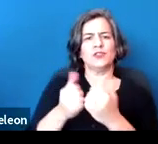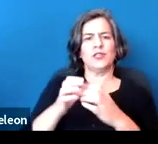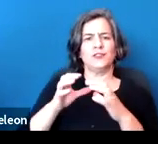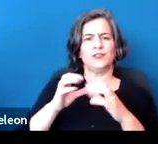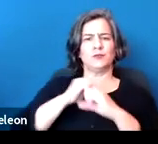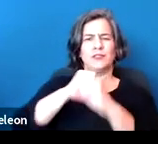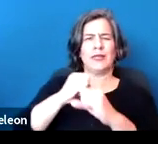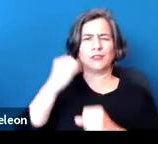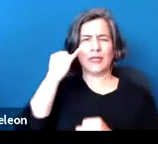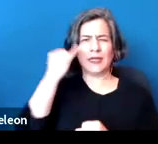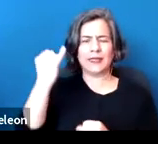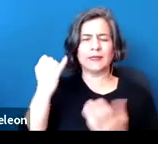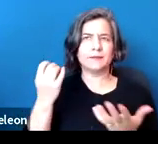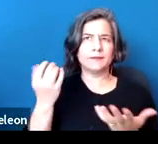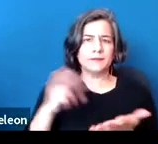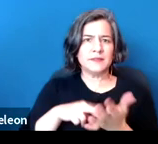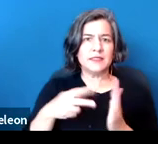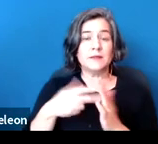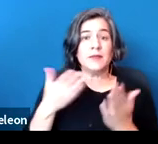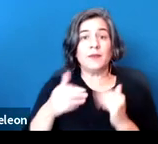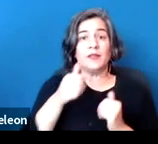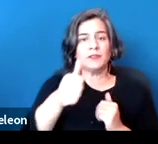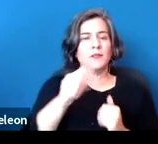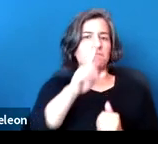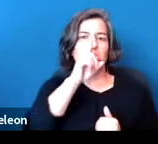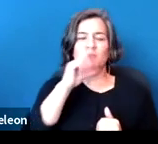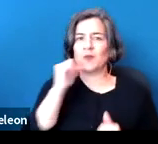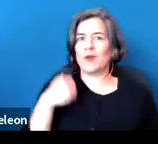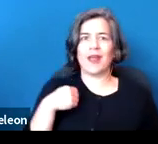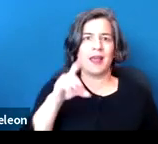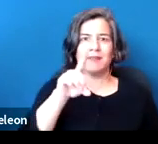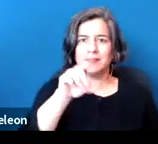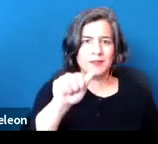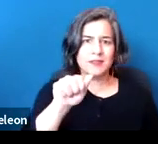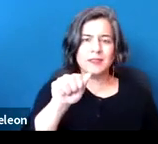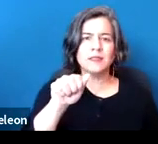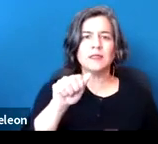even if you yourself do not have a disability, you might be associated with